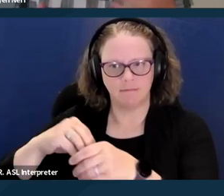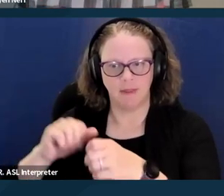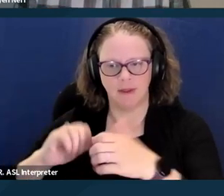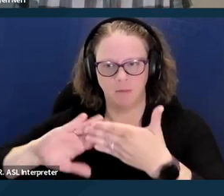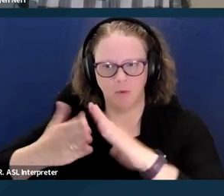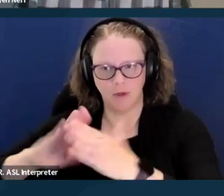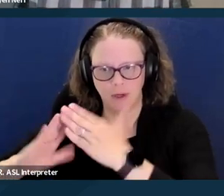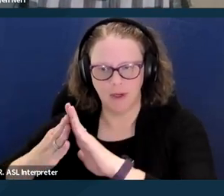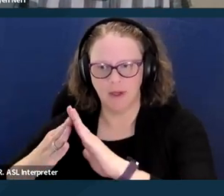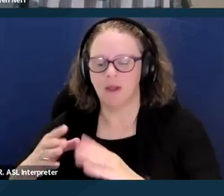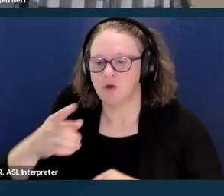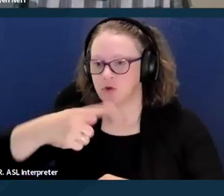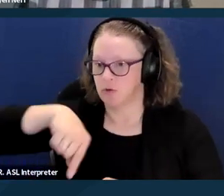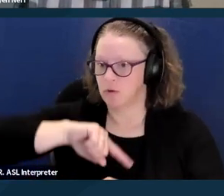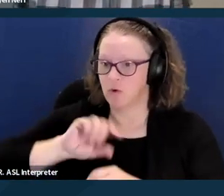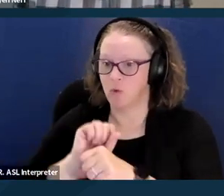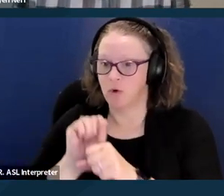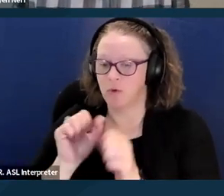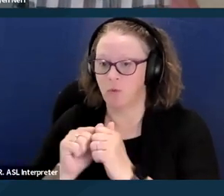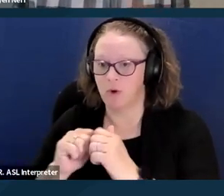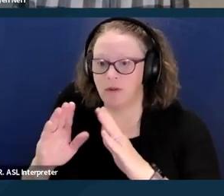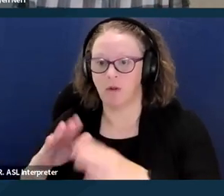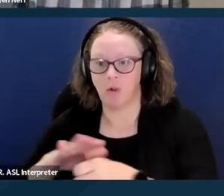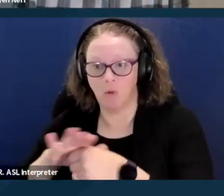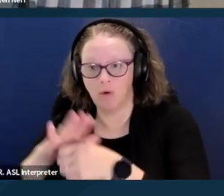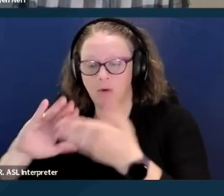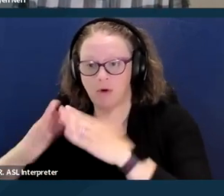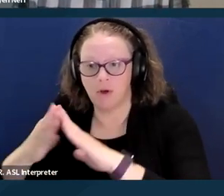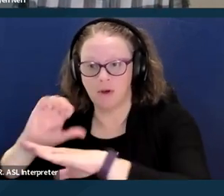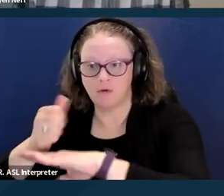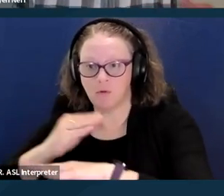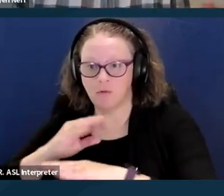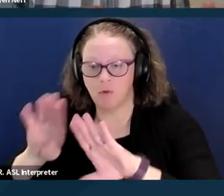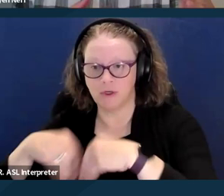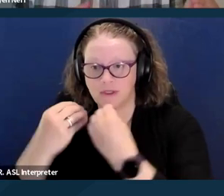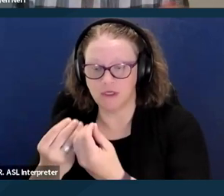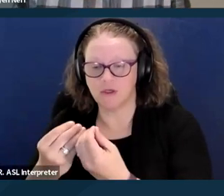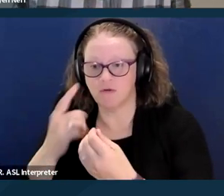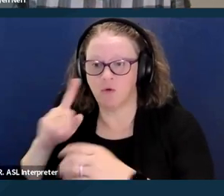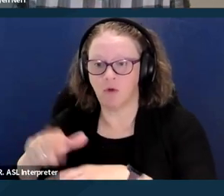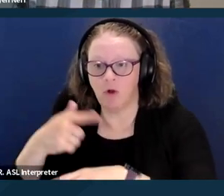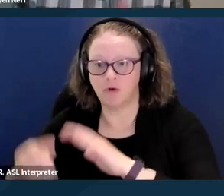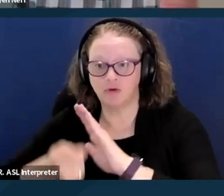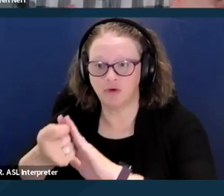to provide long-term support so that they can reside in the community. And when we say reside in the community,